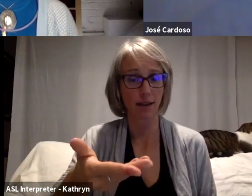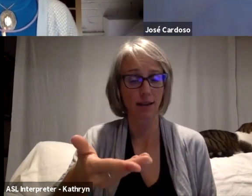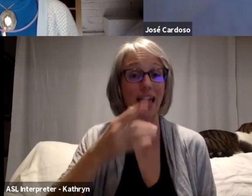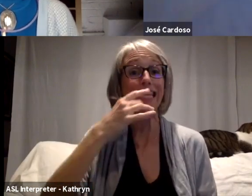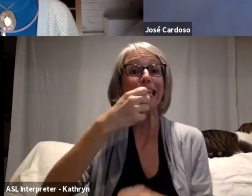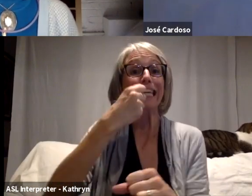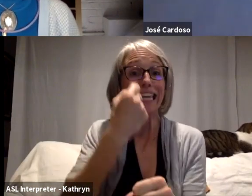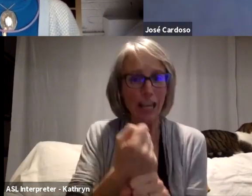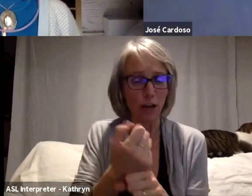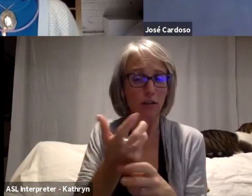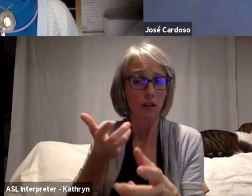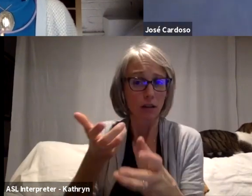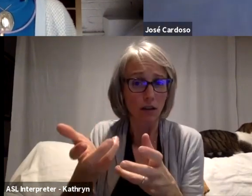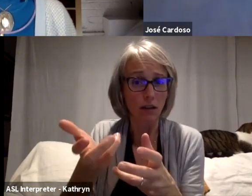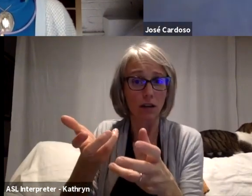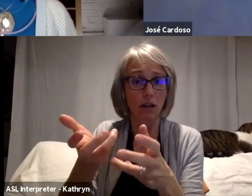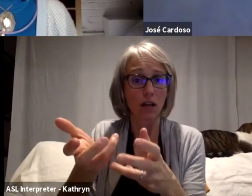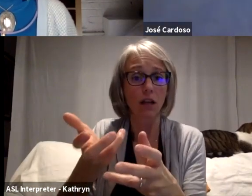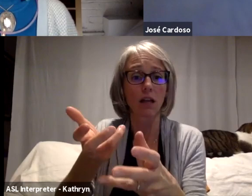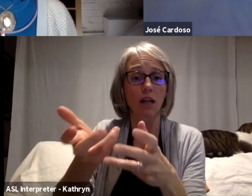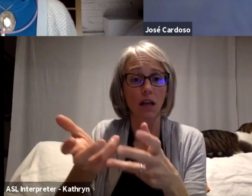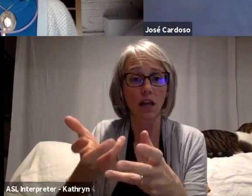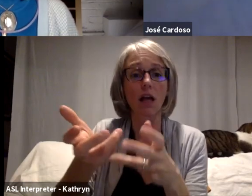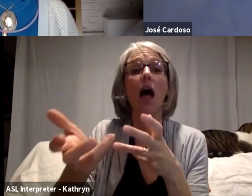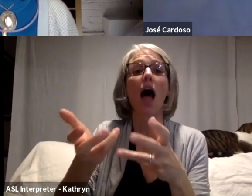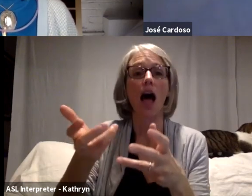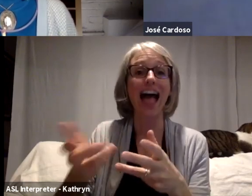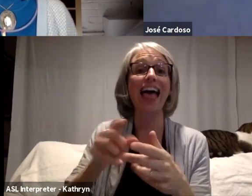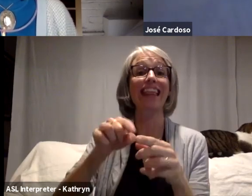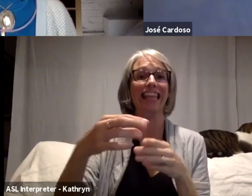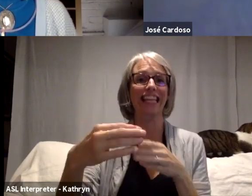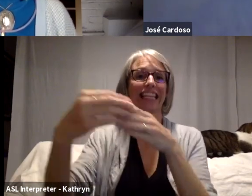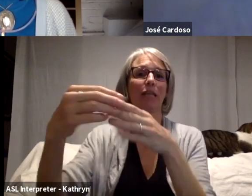people who lives on the other side of the mountain. So they preserve more